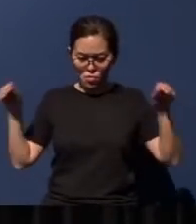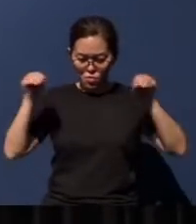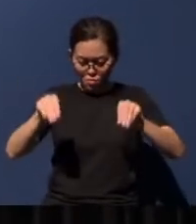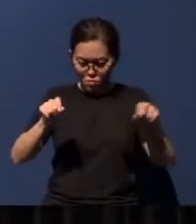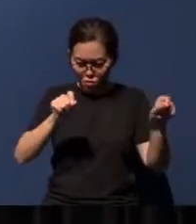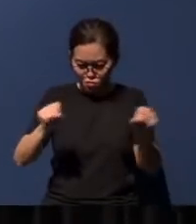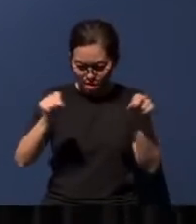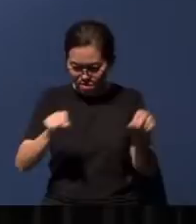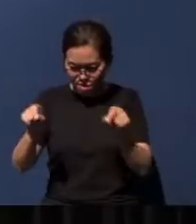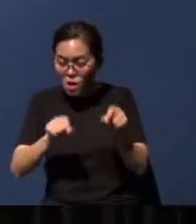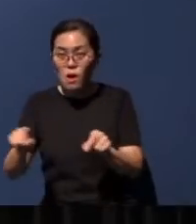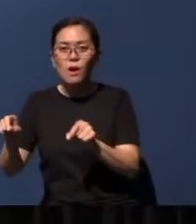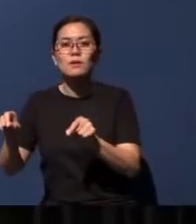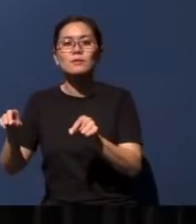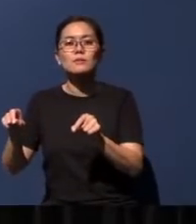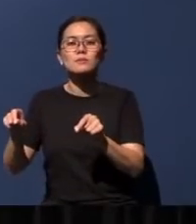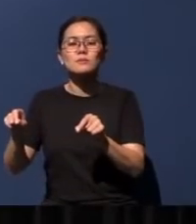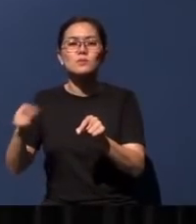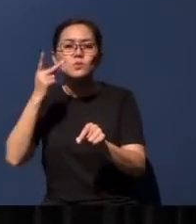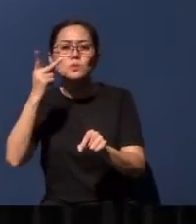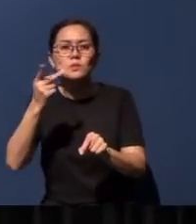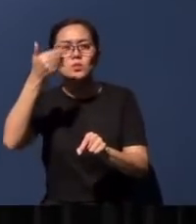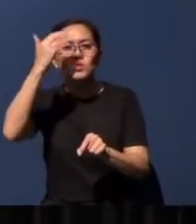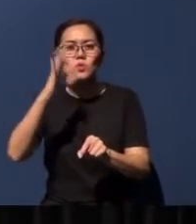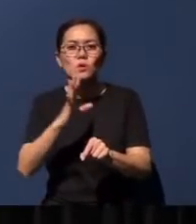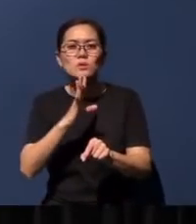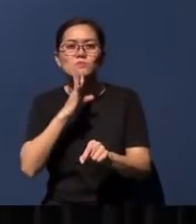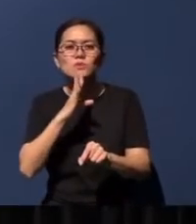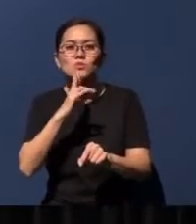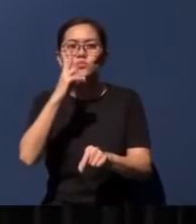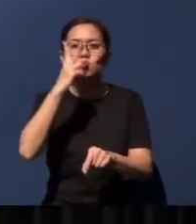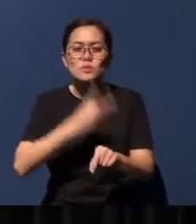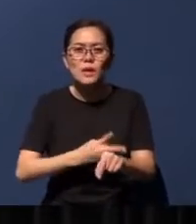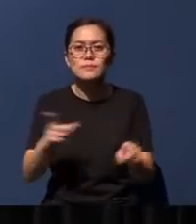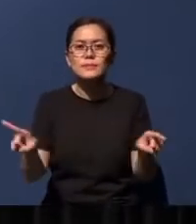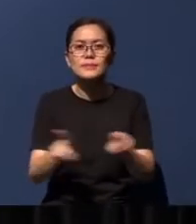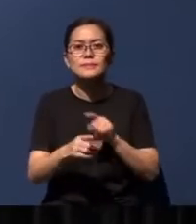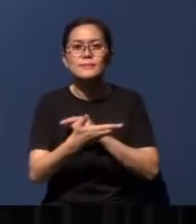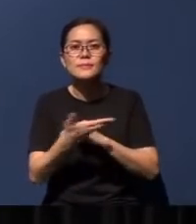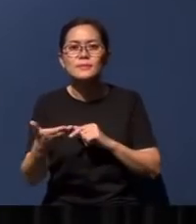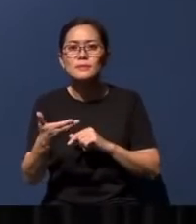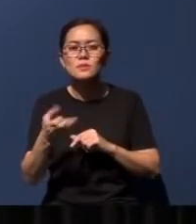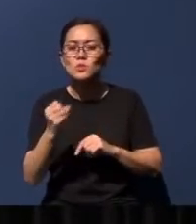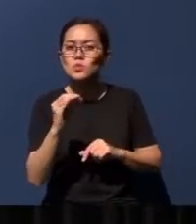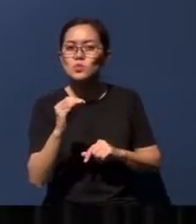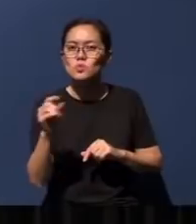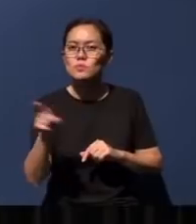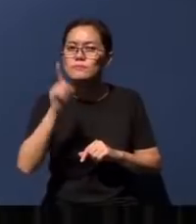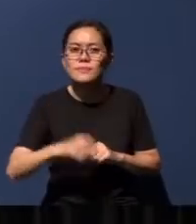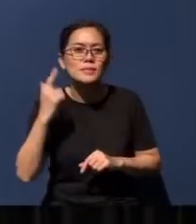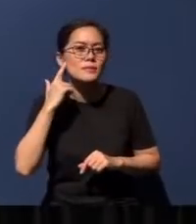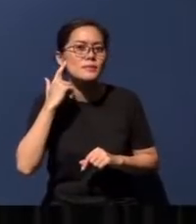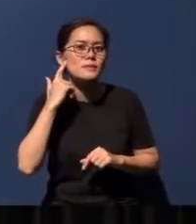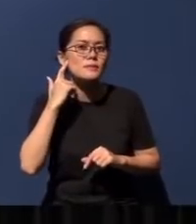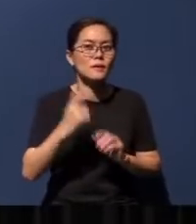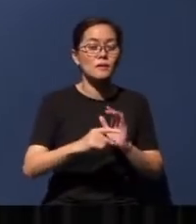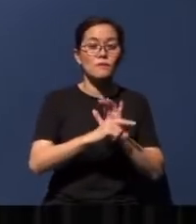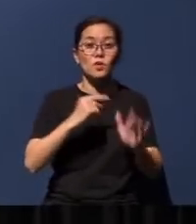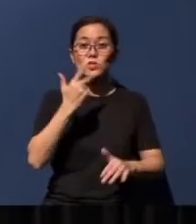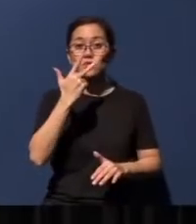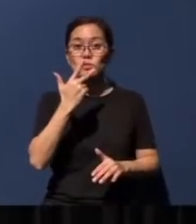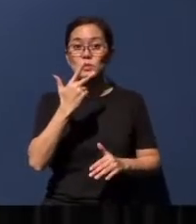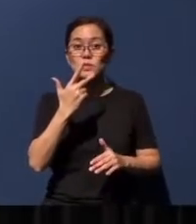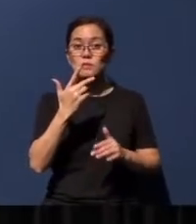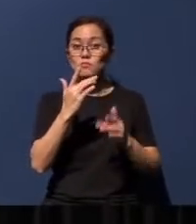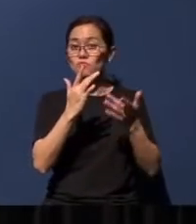see, God has spoken twice on the same thing, so we must listen up. See, verse 3 describes Christ as the